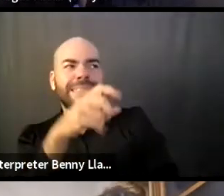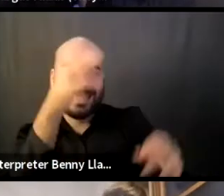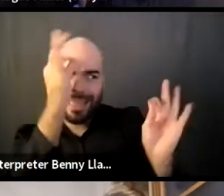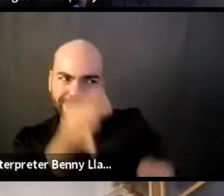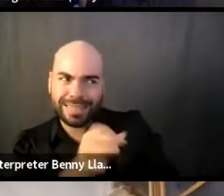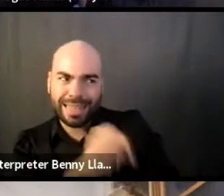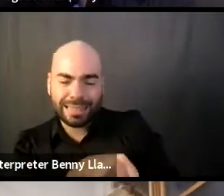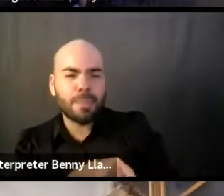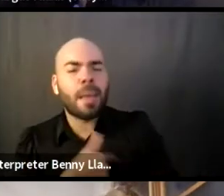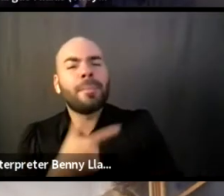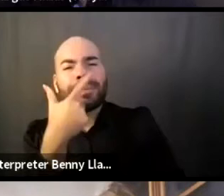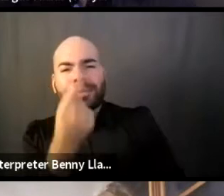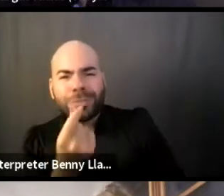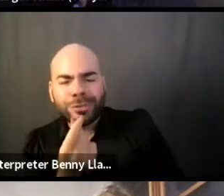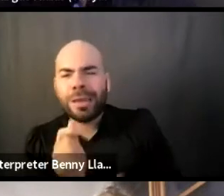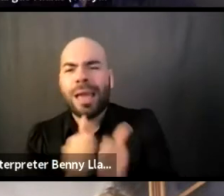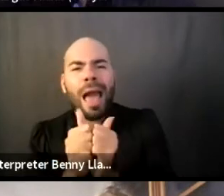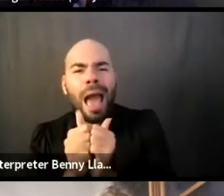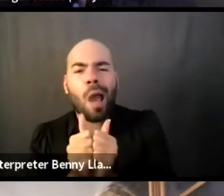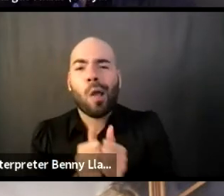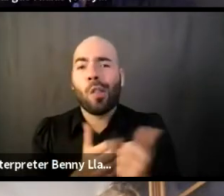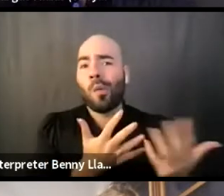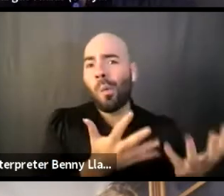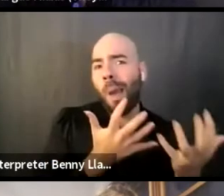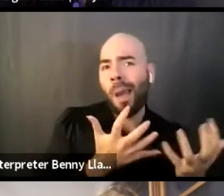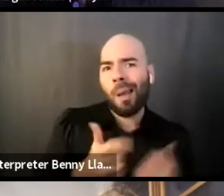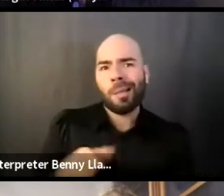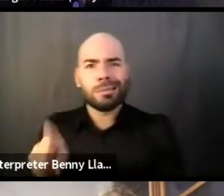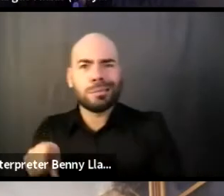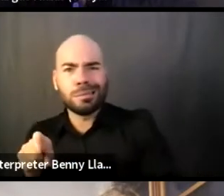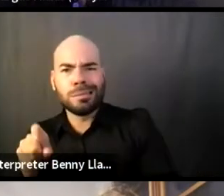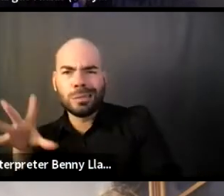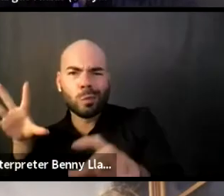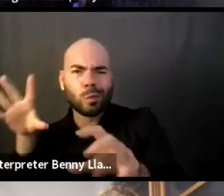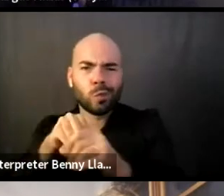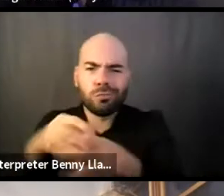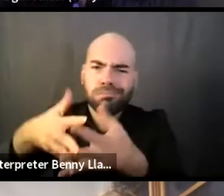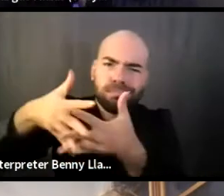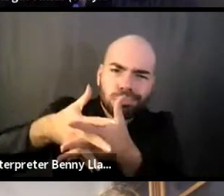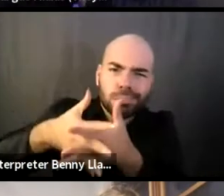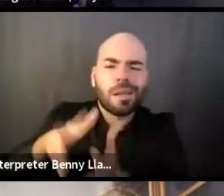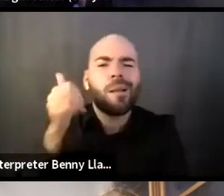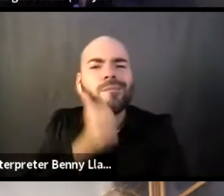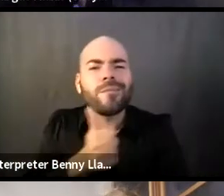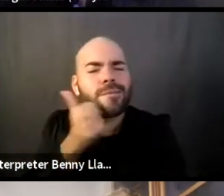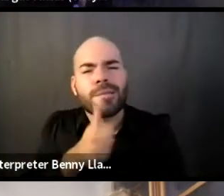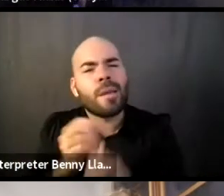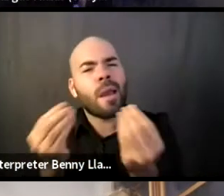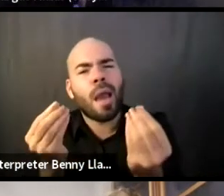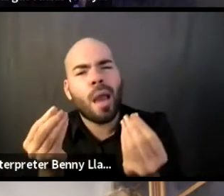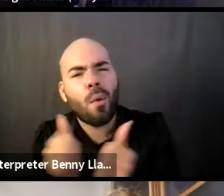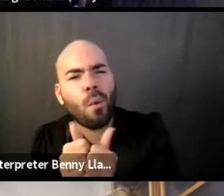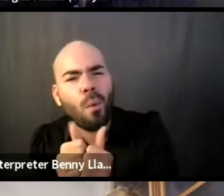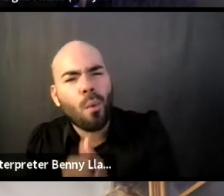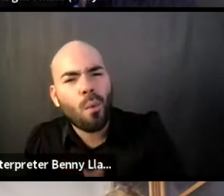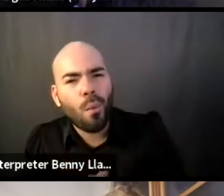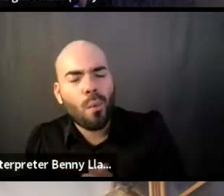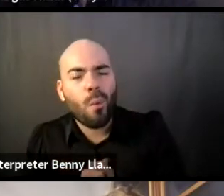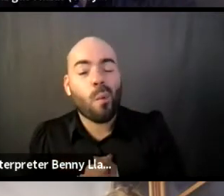this want and this need on a daily basis, like within your company, within, you know, your colleague group.